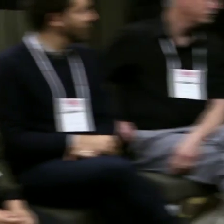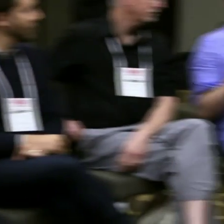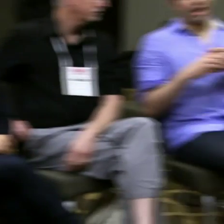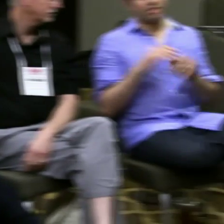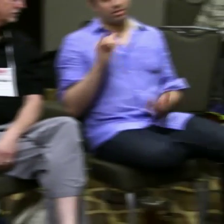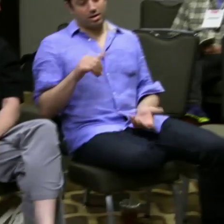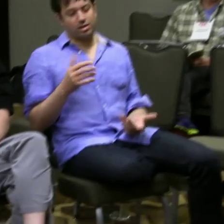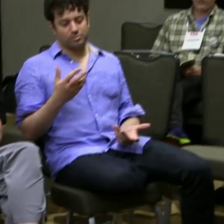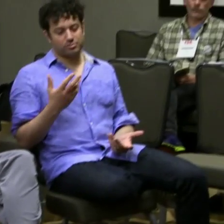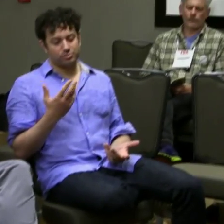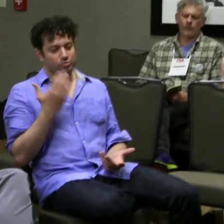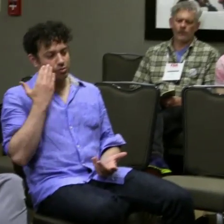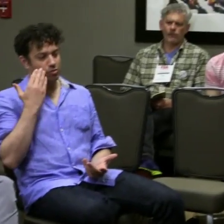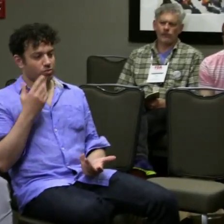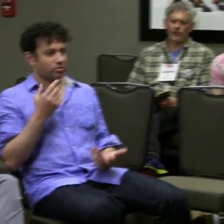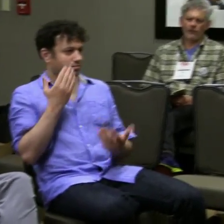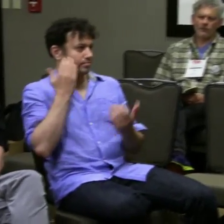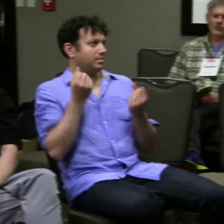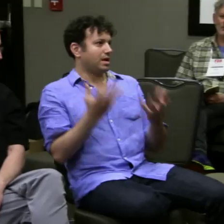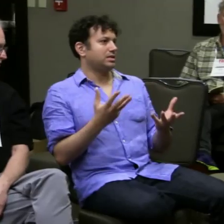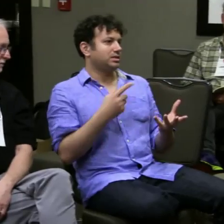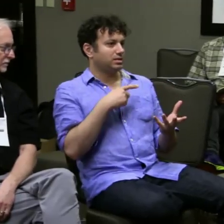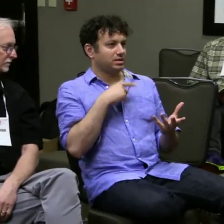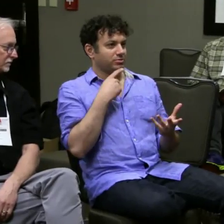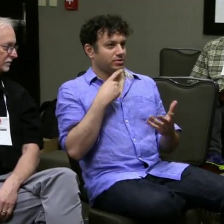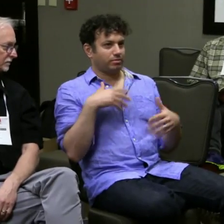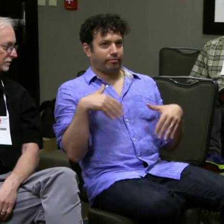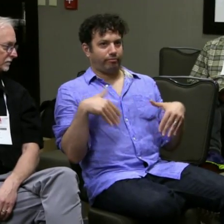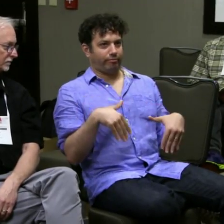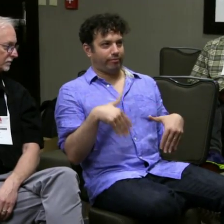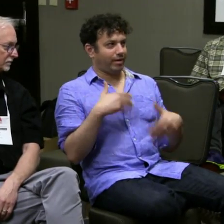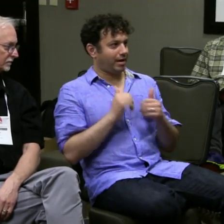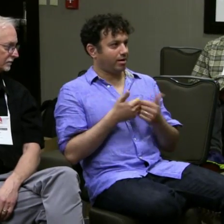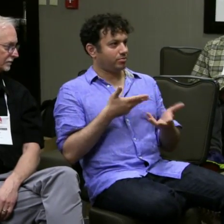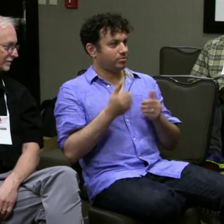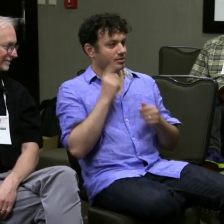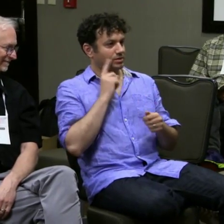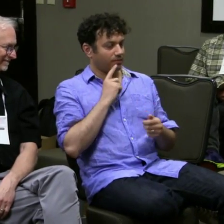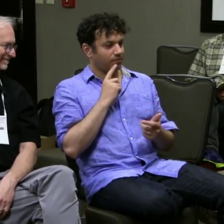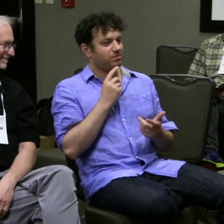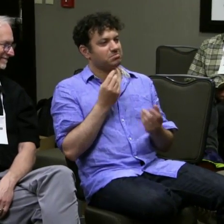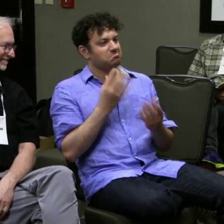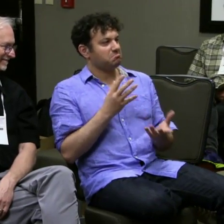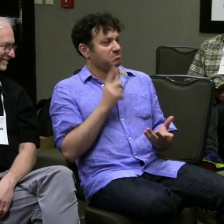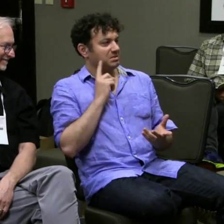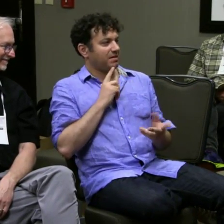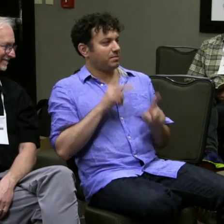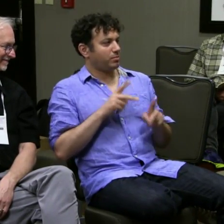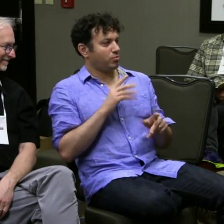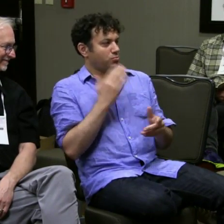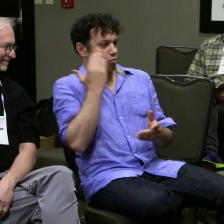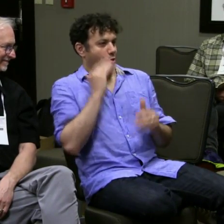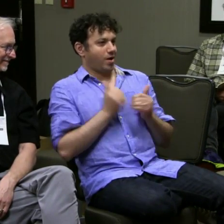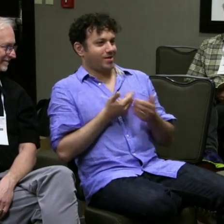(translator) Just additionally, I know that many of you are sitting there figuring out how in the world do I communicate